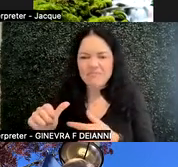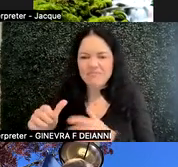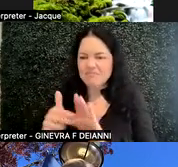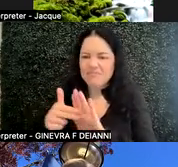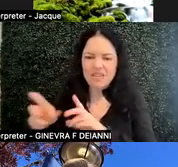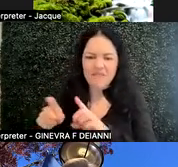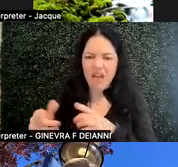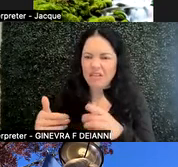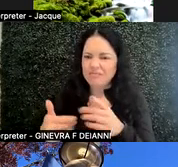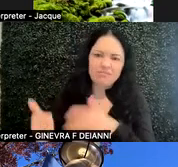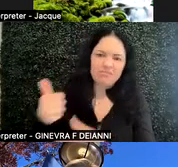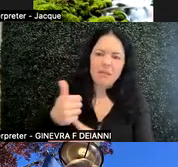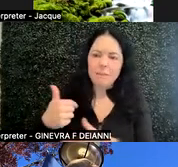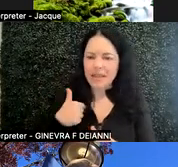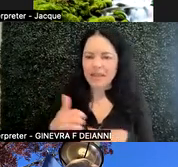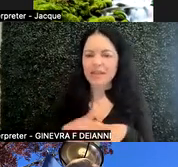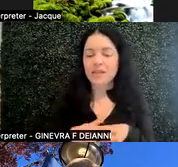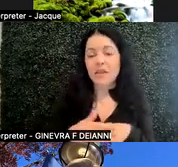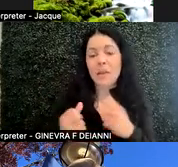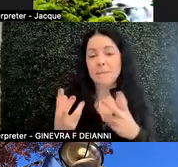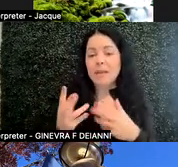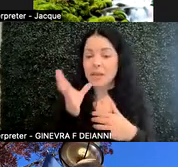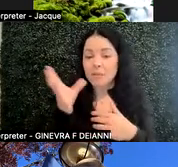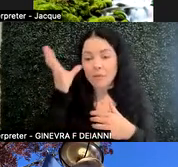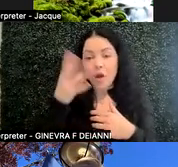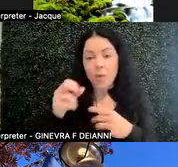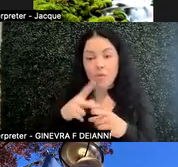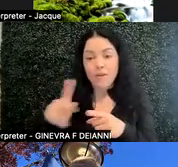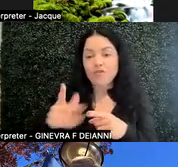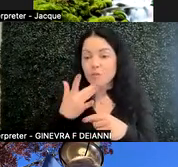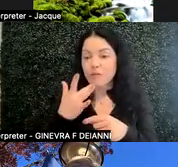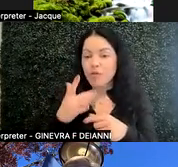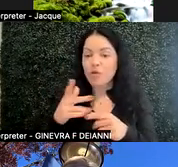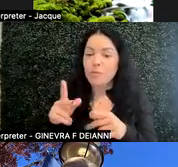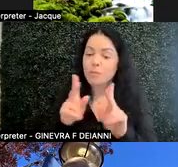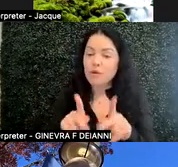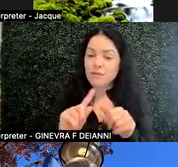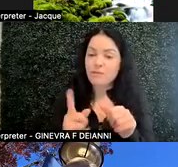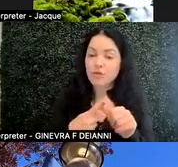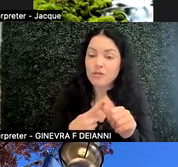Many parents and professionals often prefer person for language, but so do many people with disabilities.